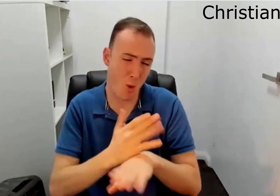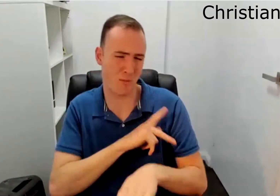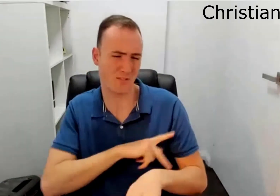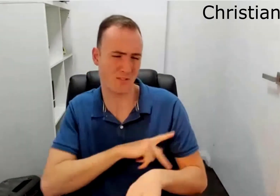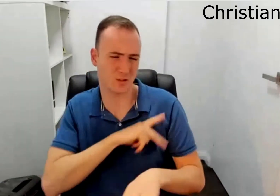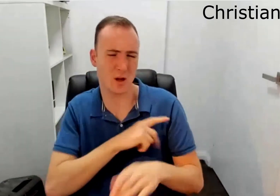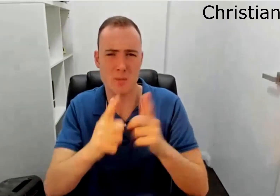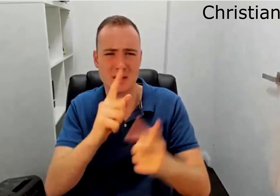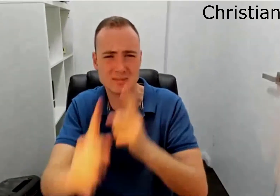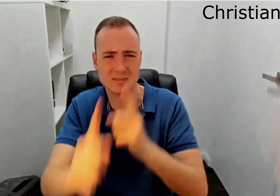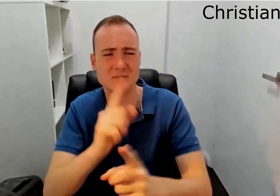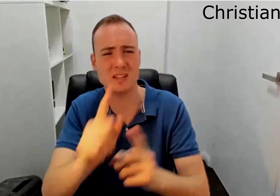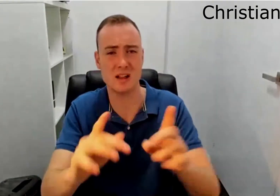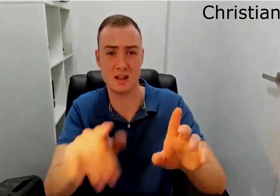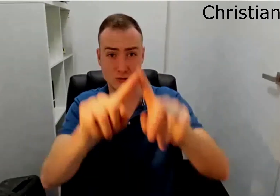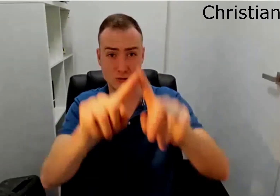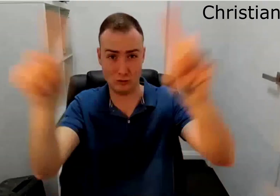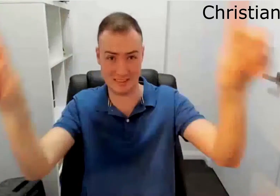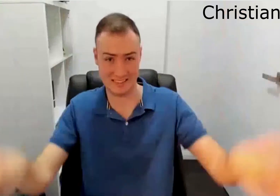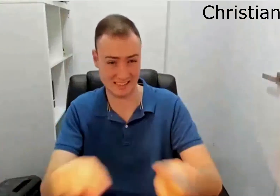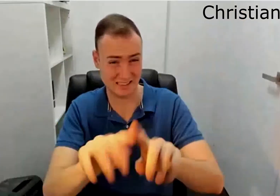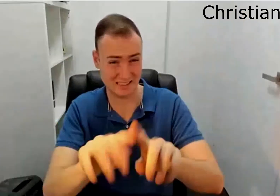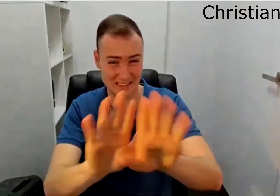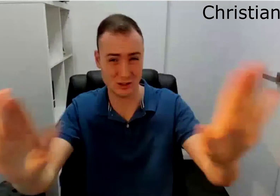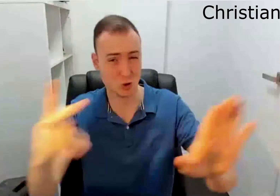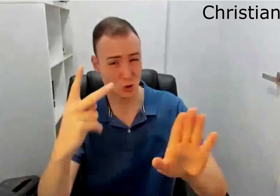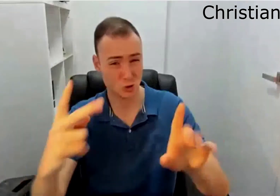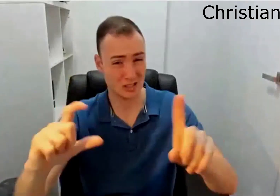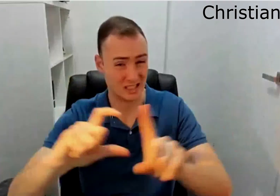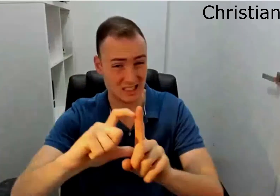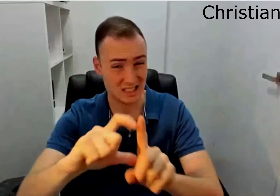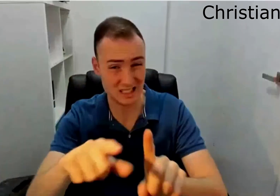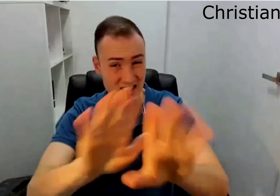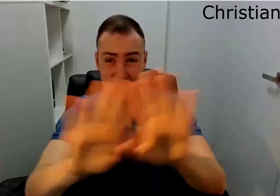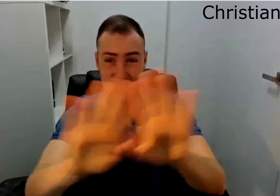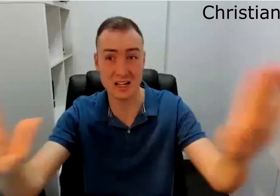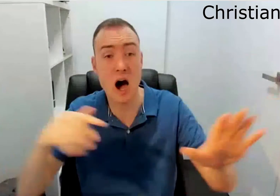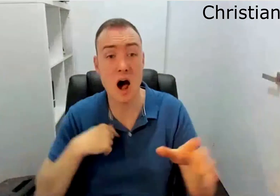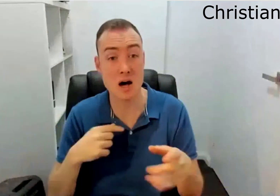You've got back-to-back meetings in my work as an office professional the screen is 2d